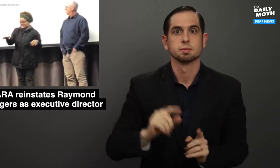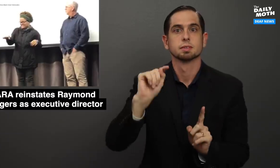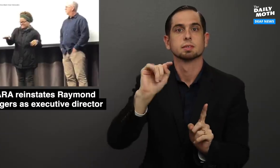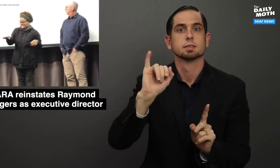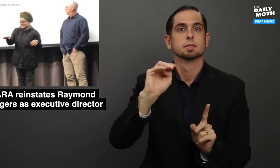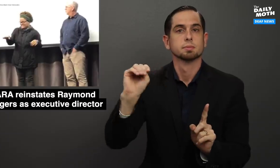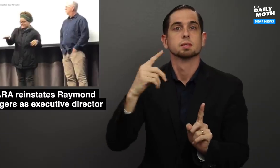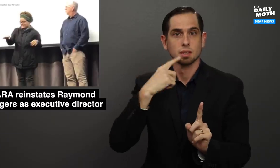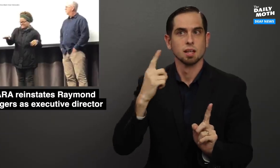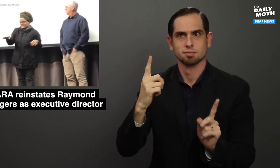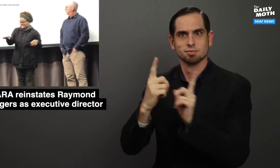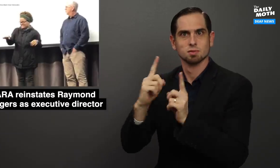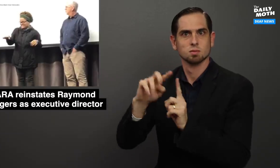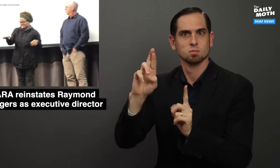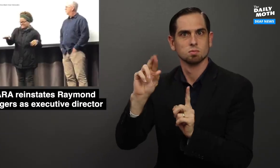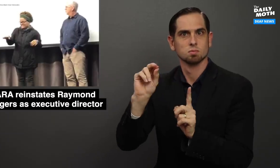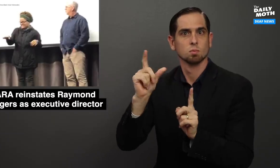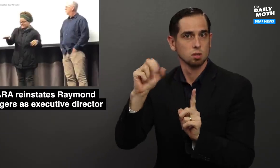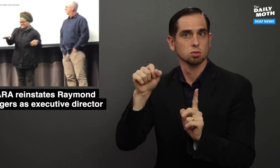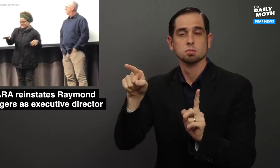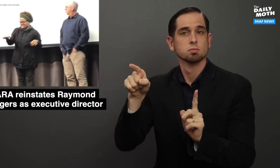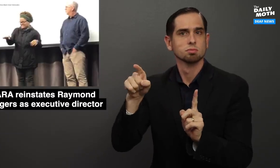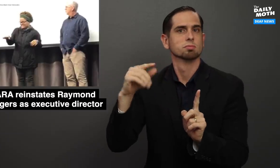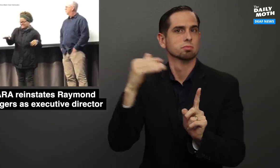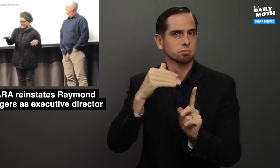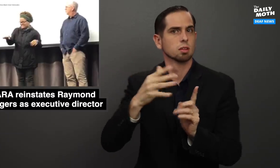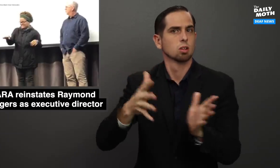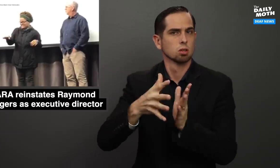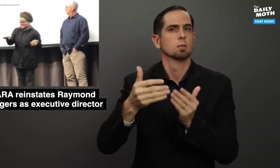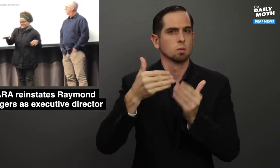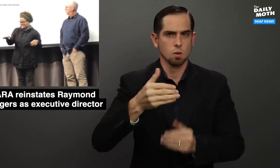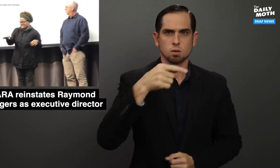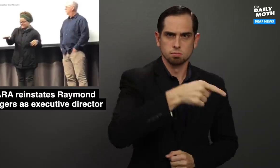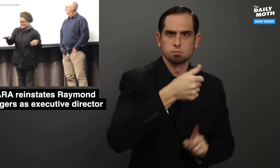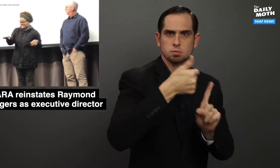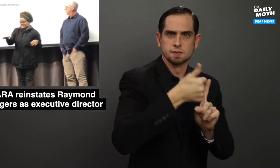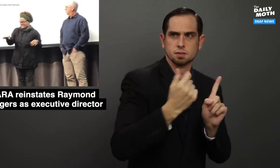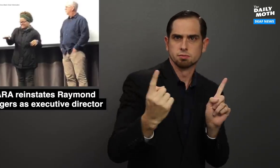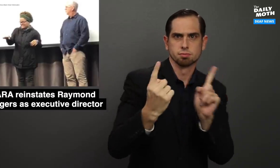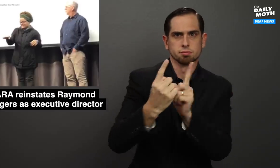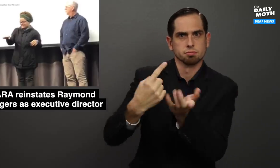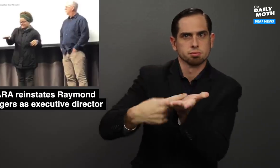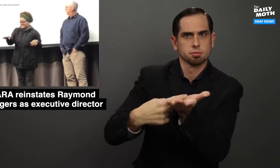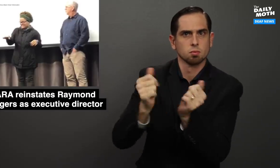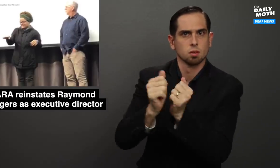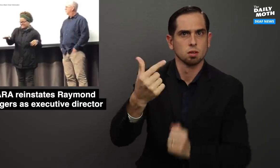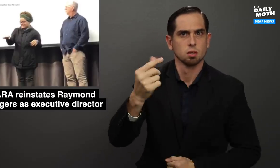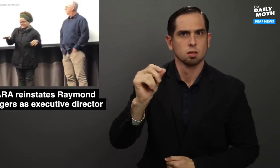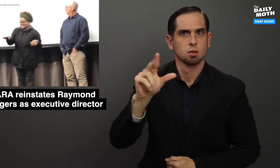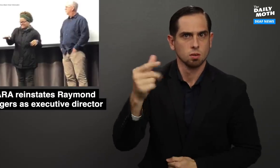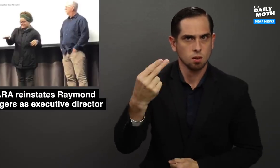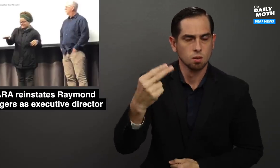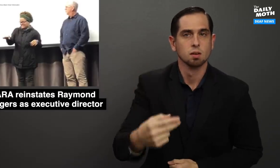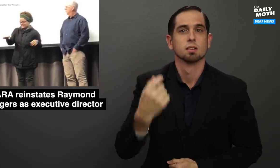Timm said Rodgers encouraged her to discuss it with Gough,